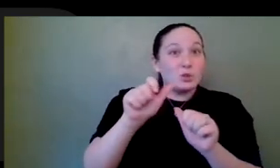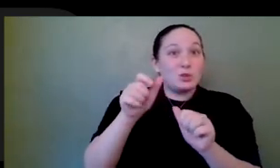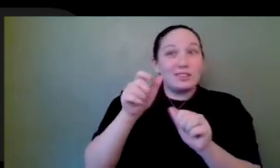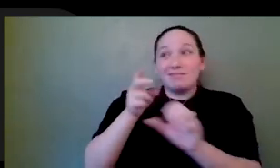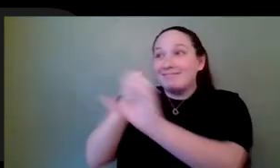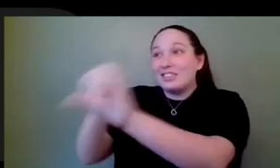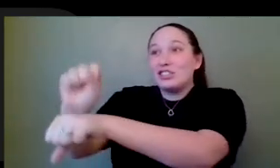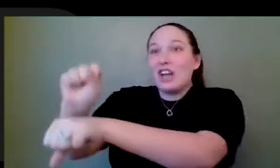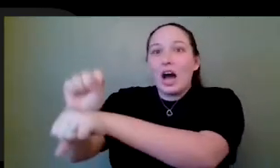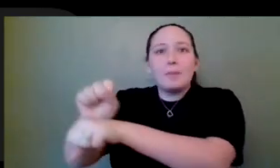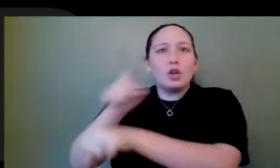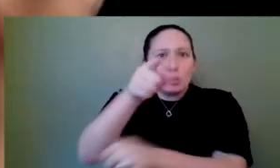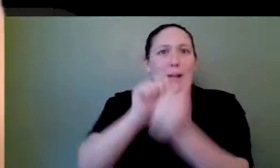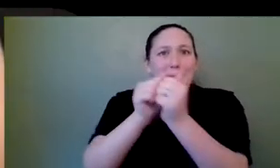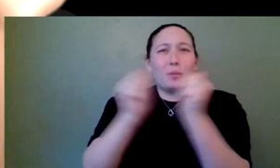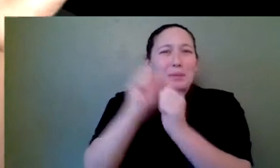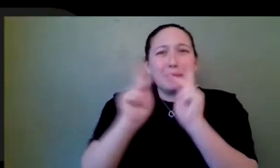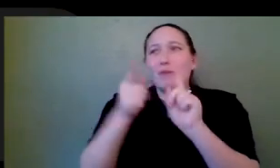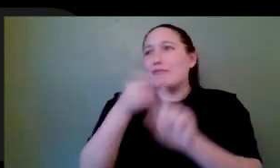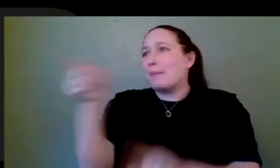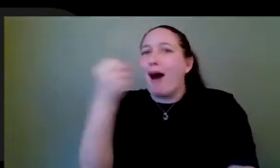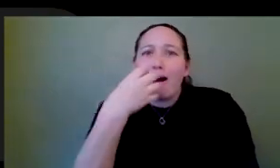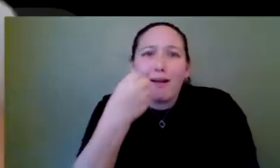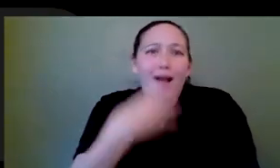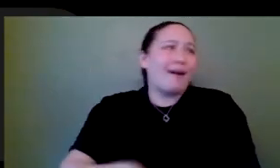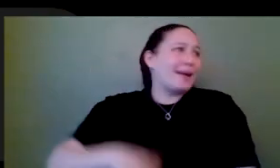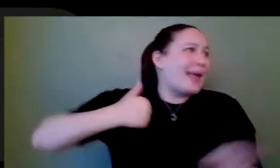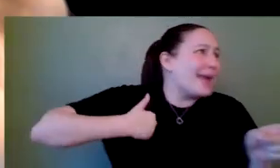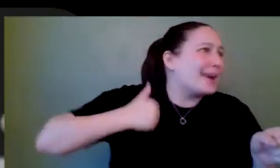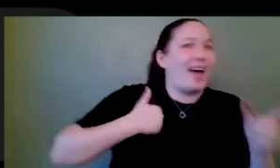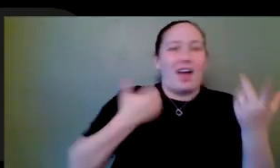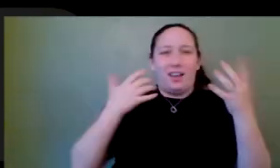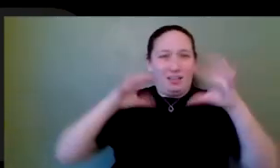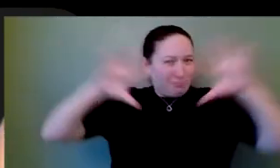from Canada or somebody from God knows where for a job that it's like down the street from you in